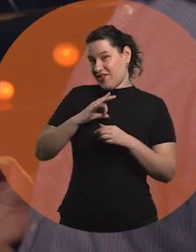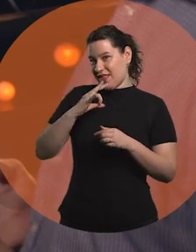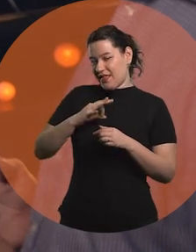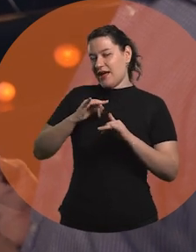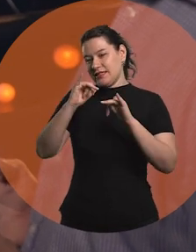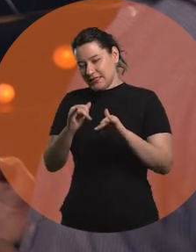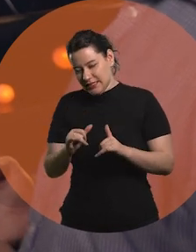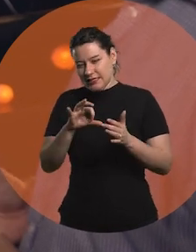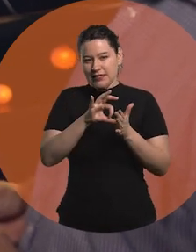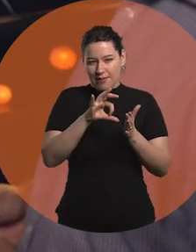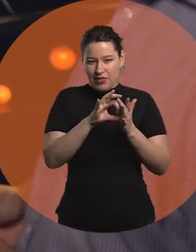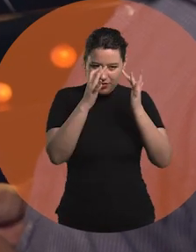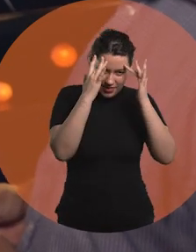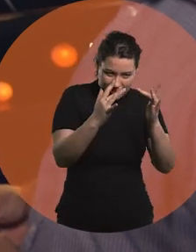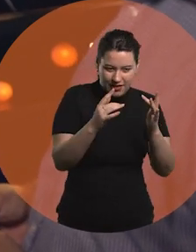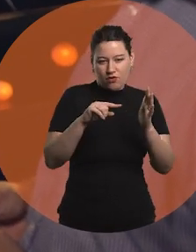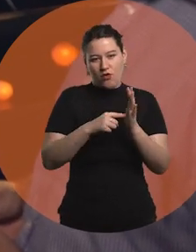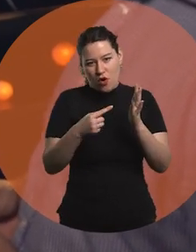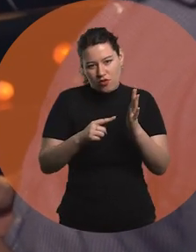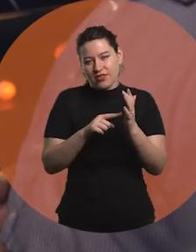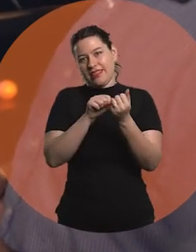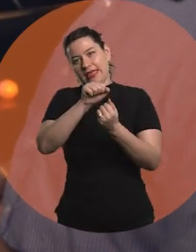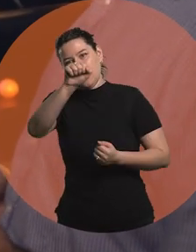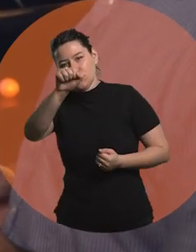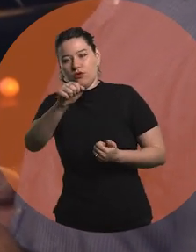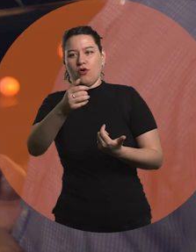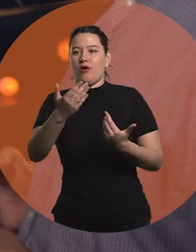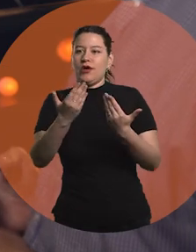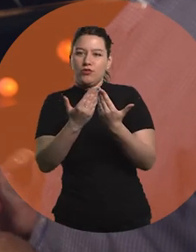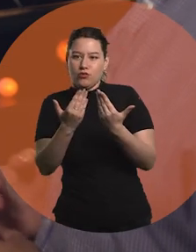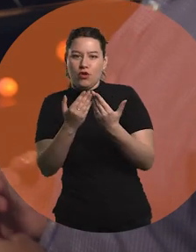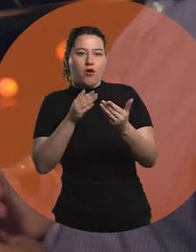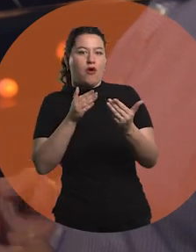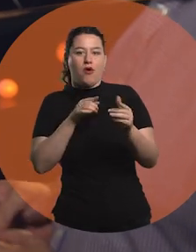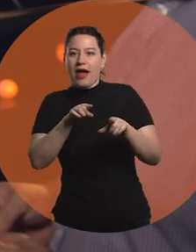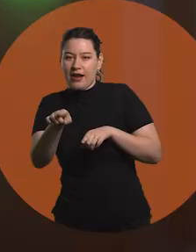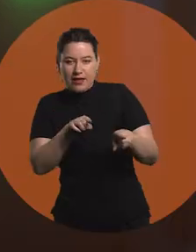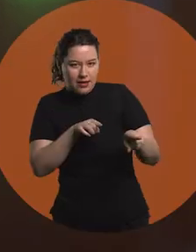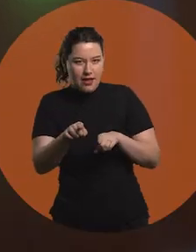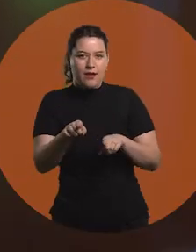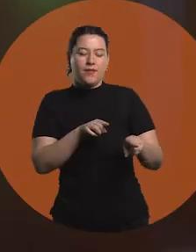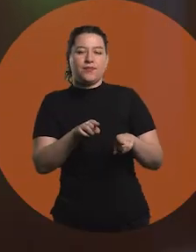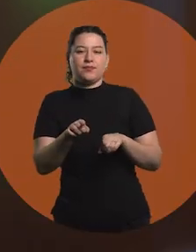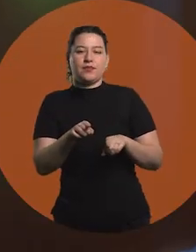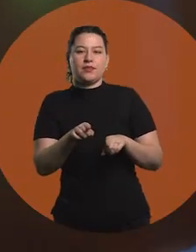beyond the educational system. Beyond the grades, the titles, and what one has studied as a career, you know? Perfect.